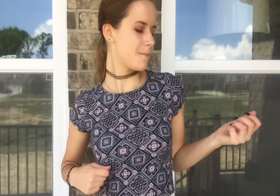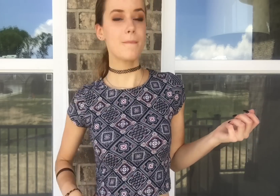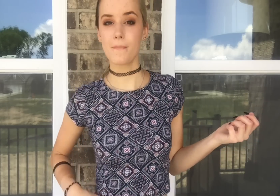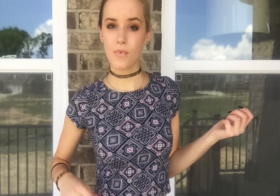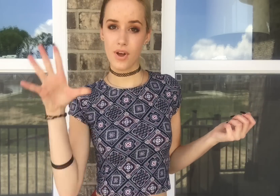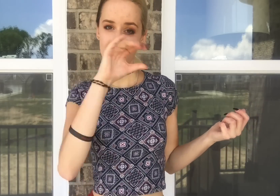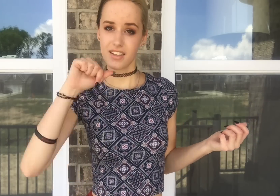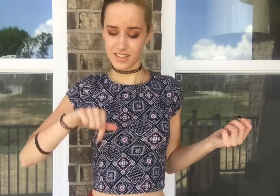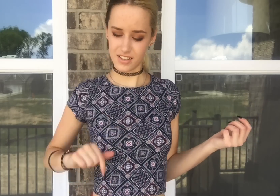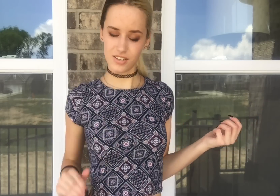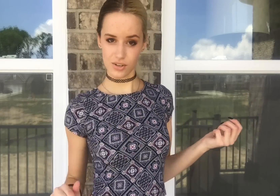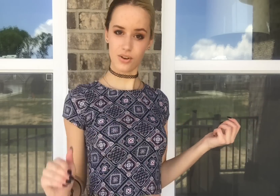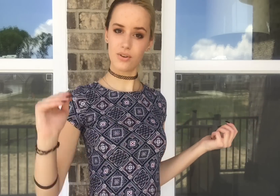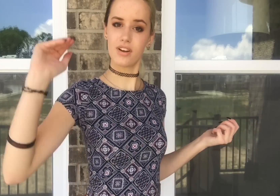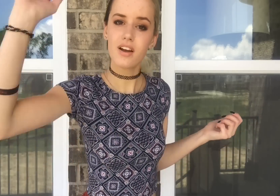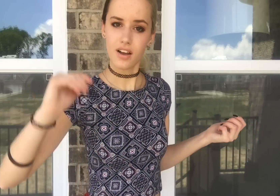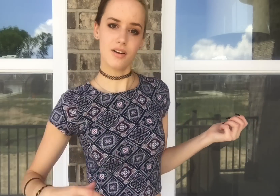Well, I guess this is growing up